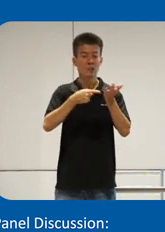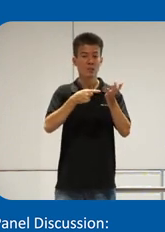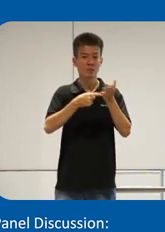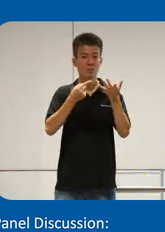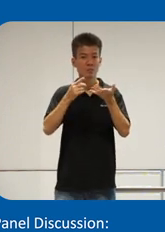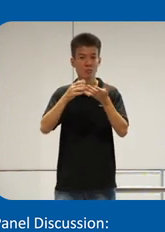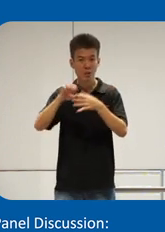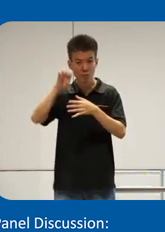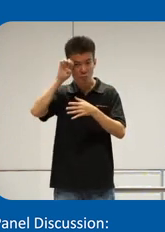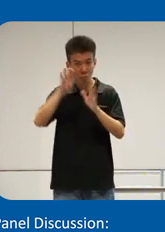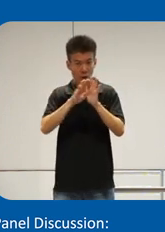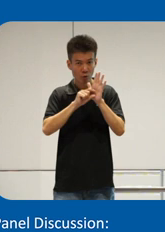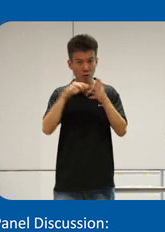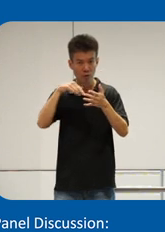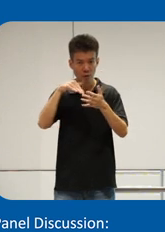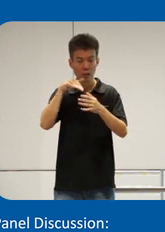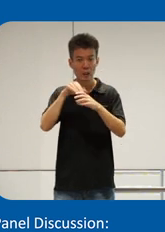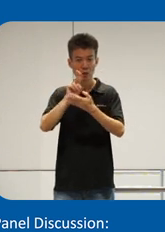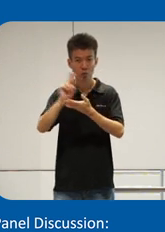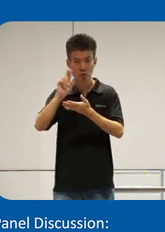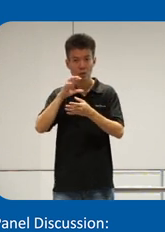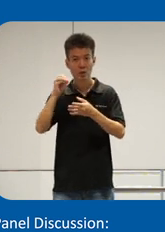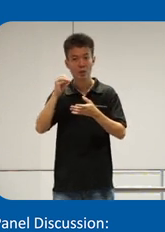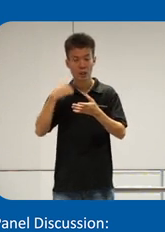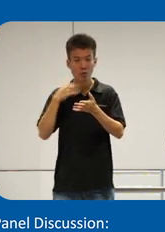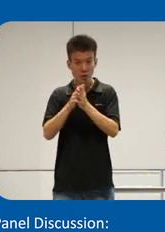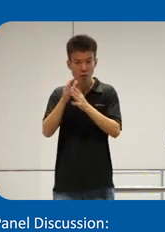background when I was studying at University and also invested interest in it that was when